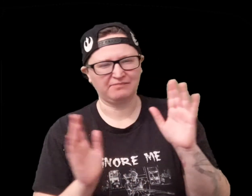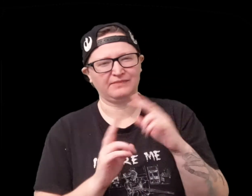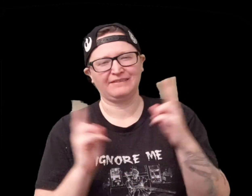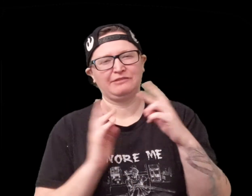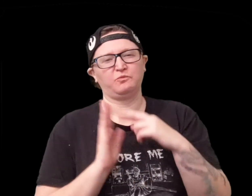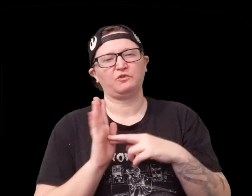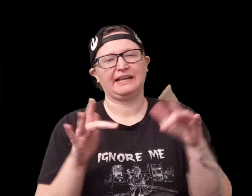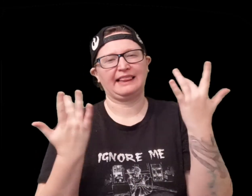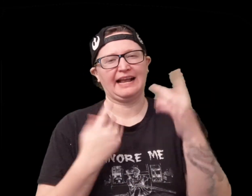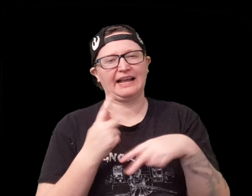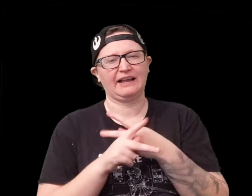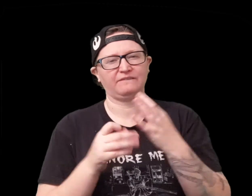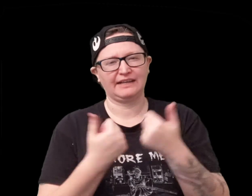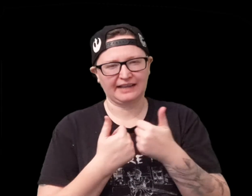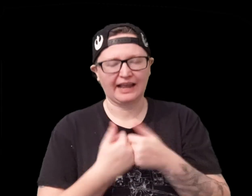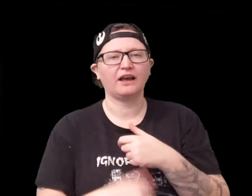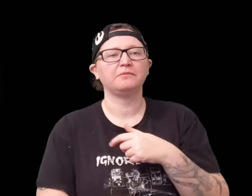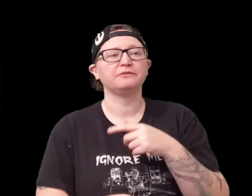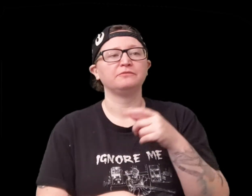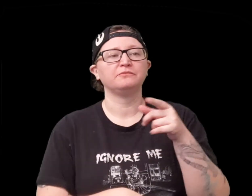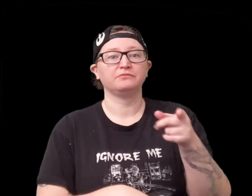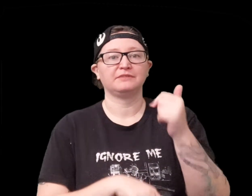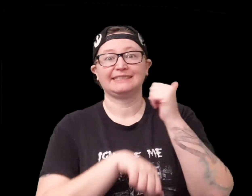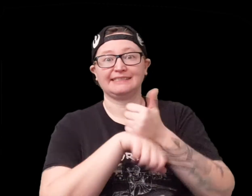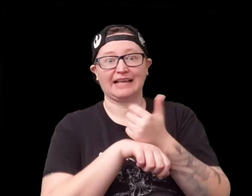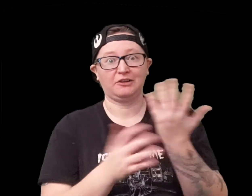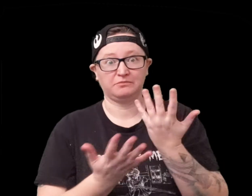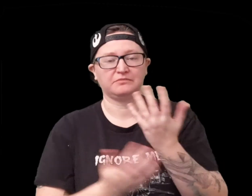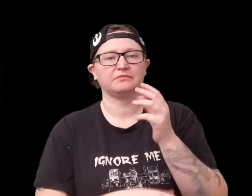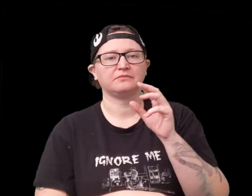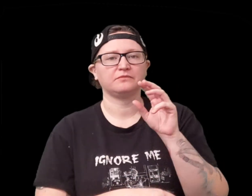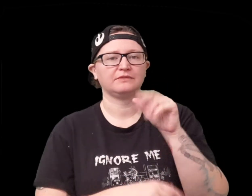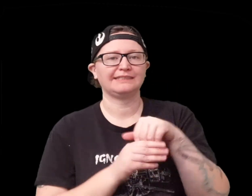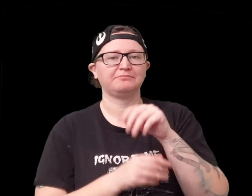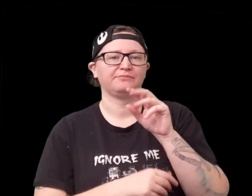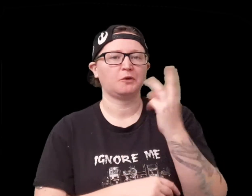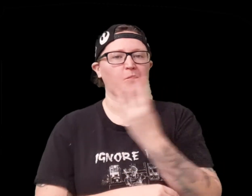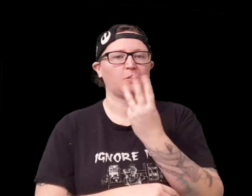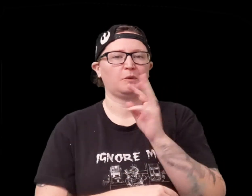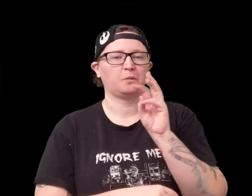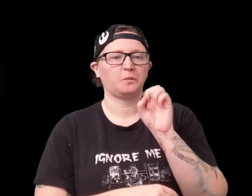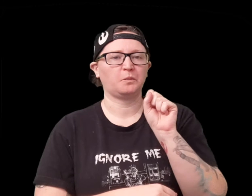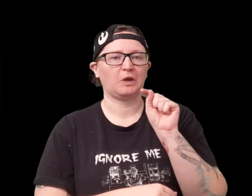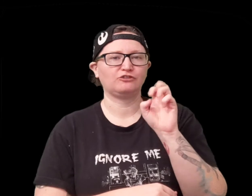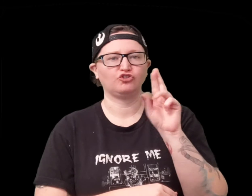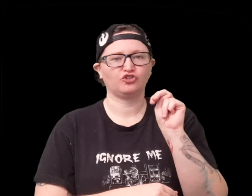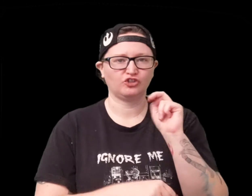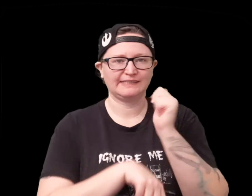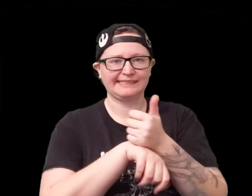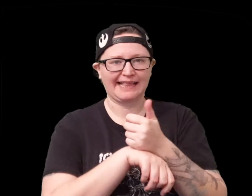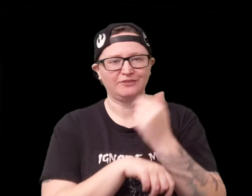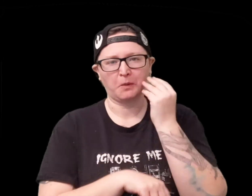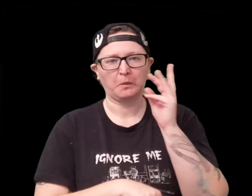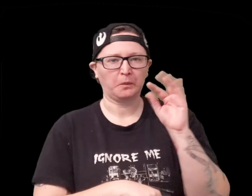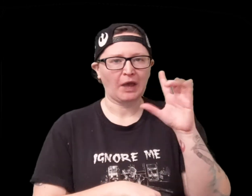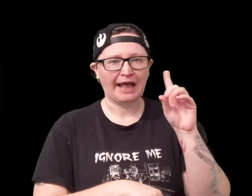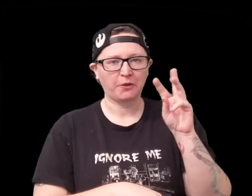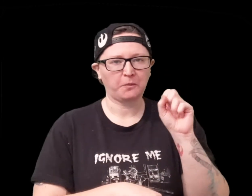pages so not bad it's pretty light on rules for a game and this setting is a western setting